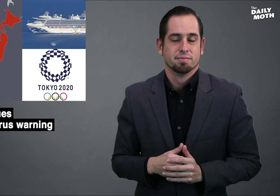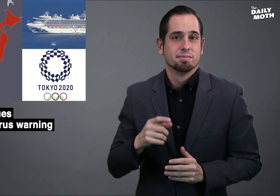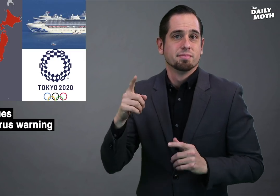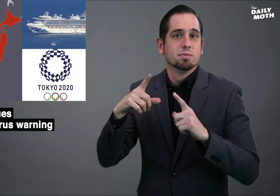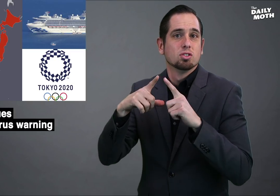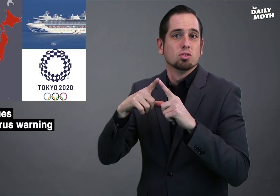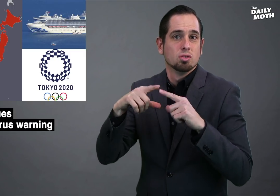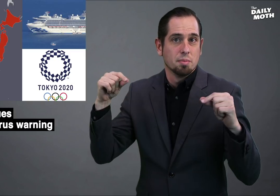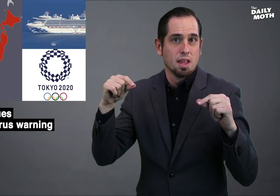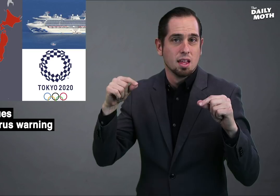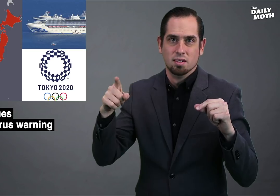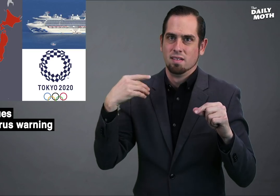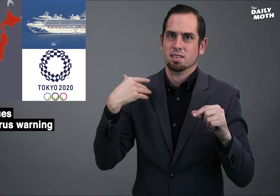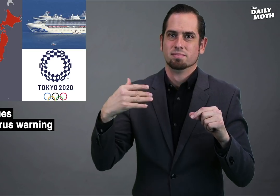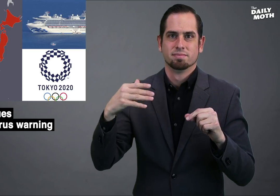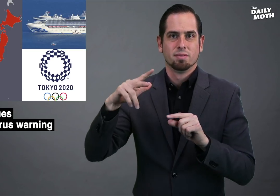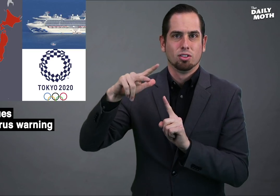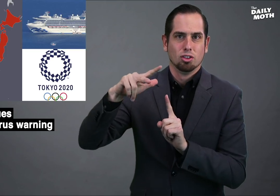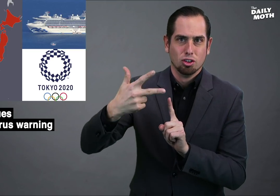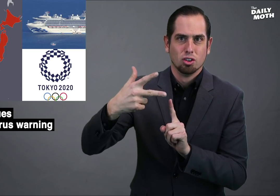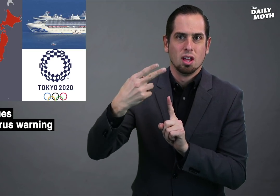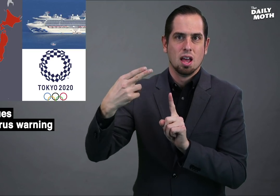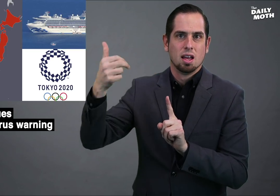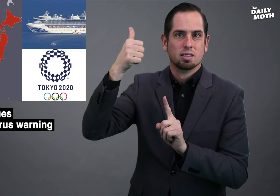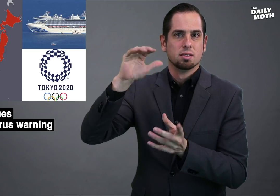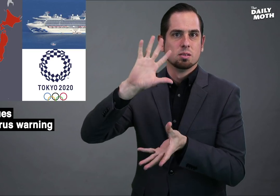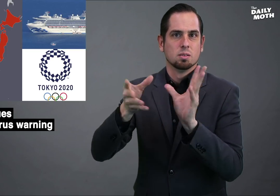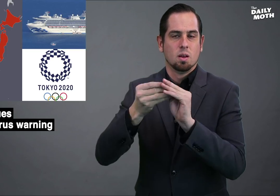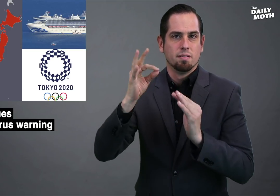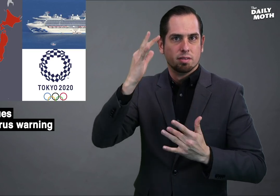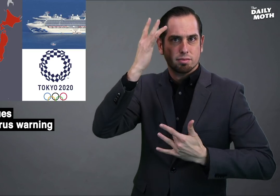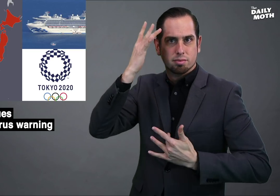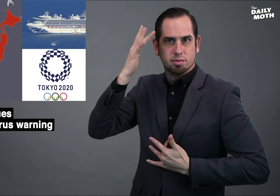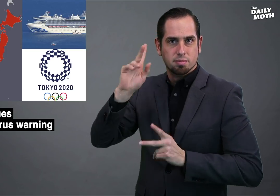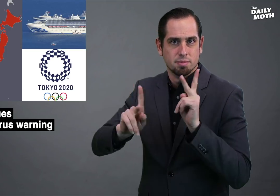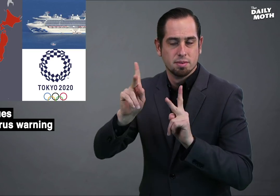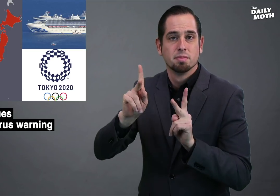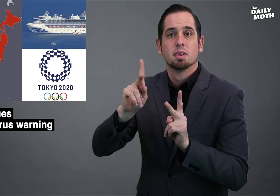Japan has the third-highest total of infected people,